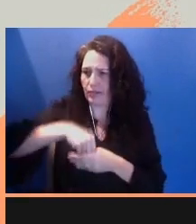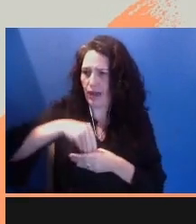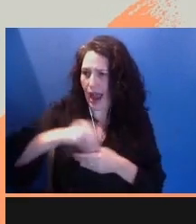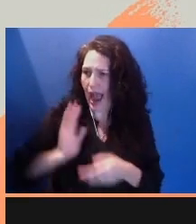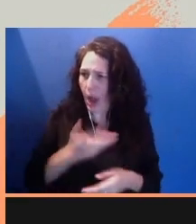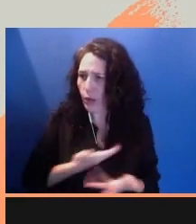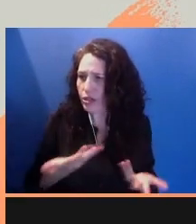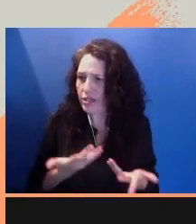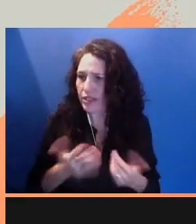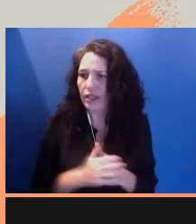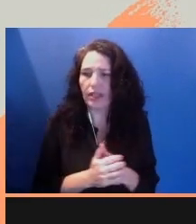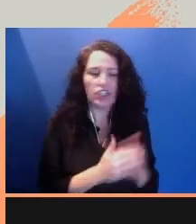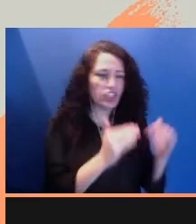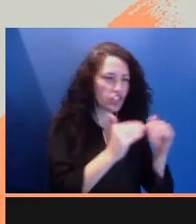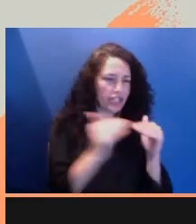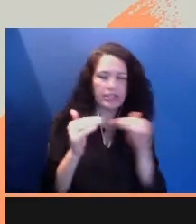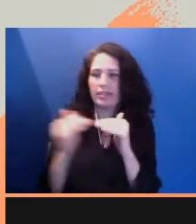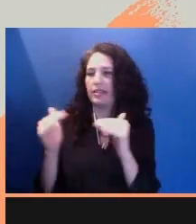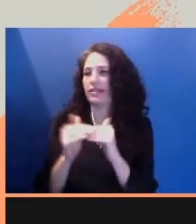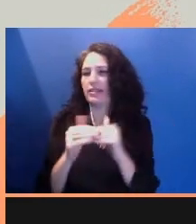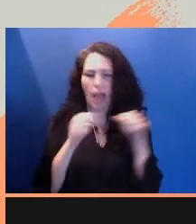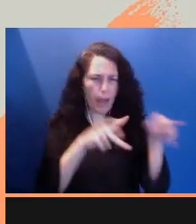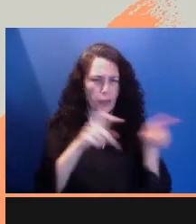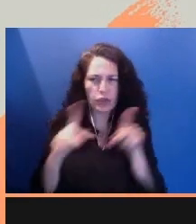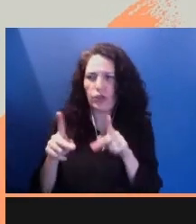What is more heroic than the nobodies standing up